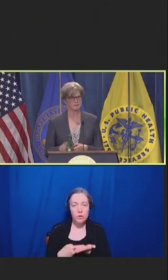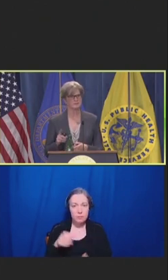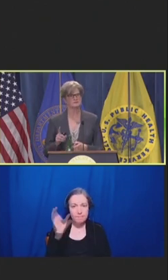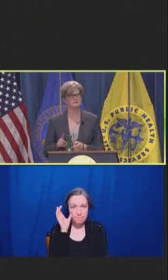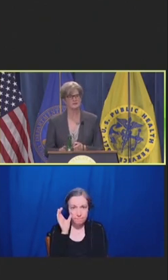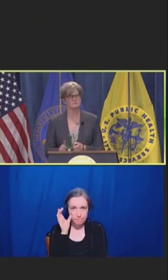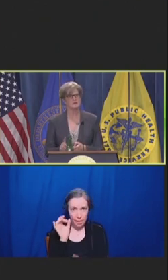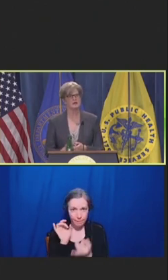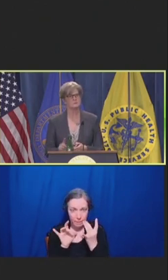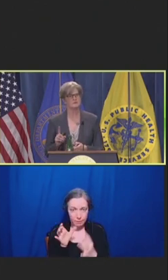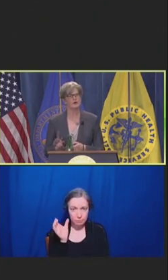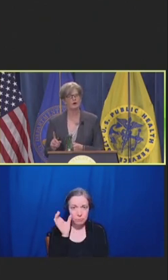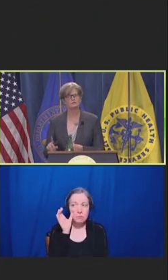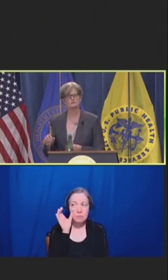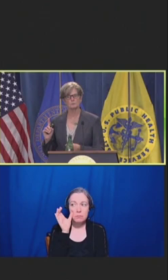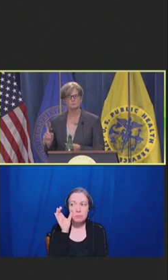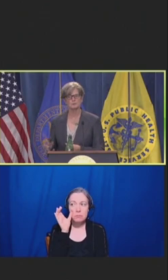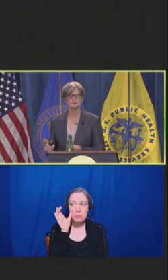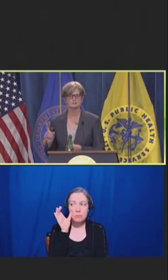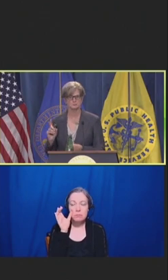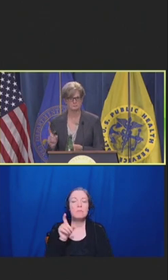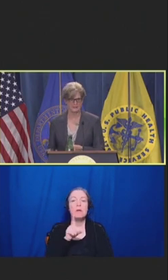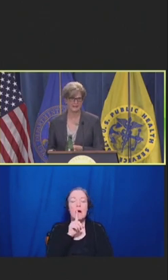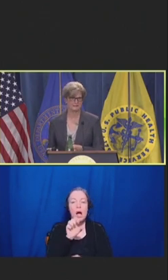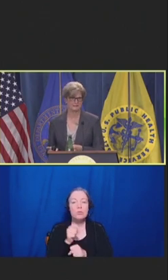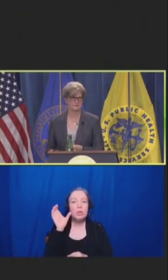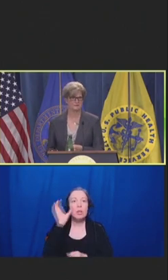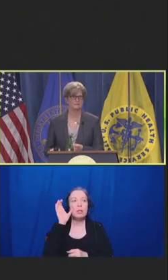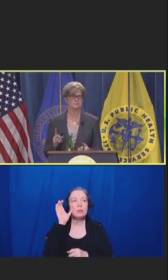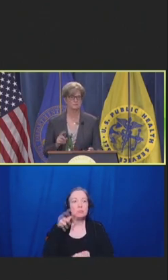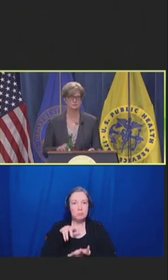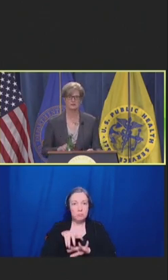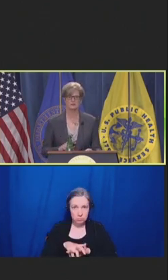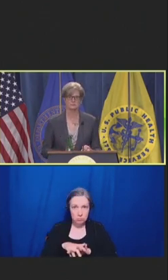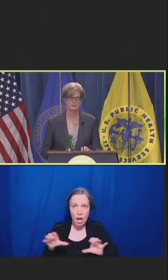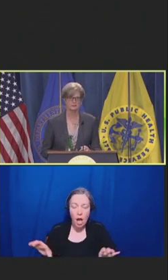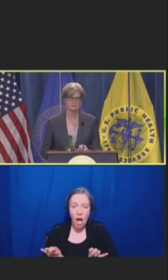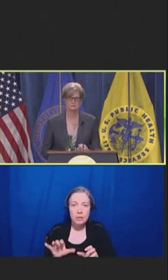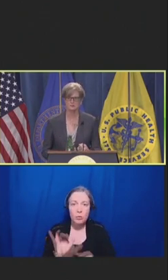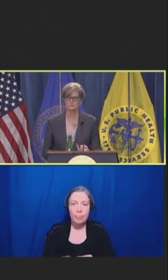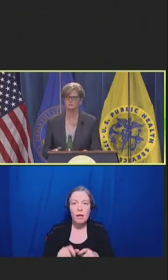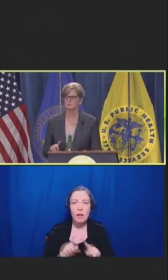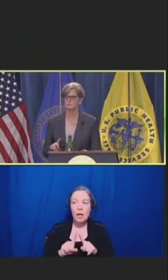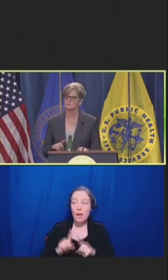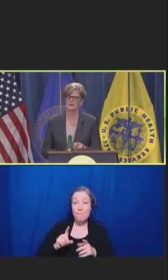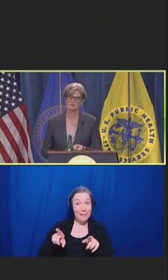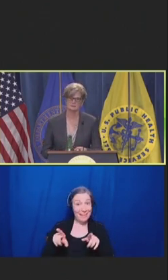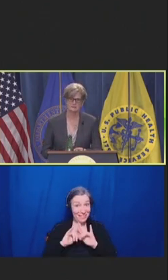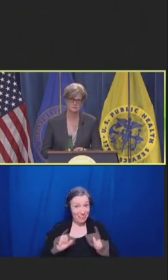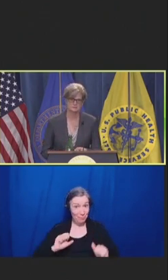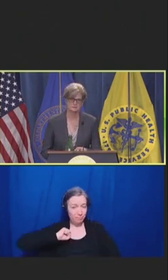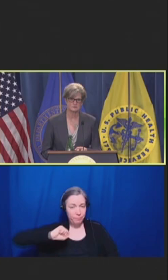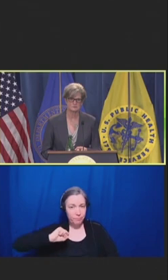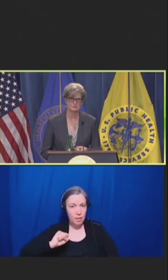But at the same time, they also push back. They push back on regulators. They push back on legislators.